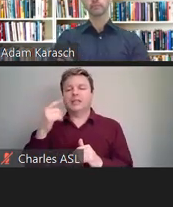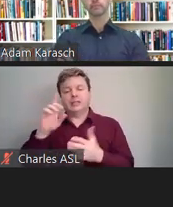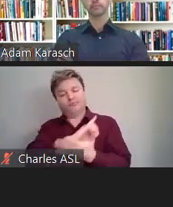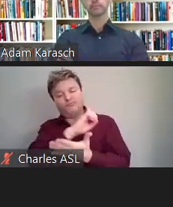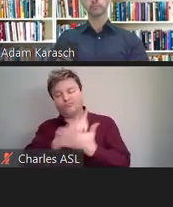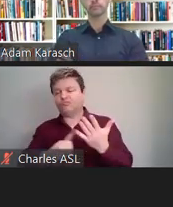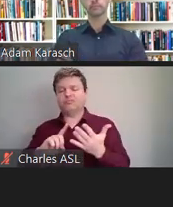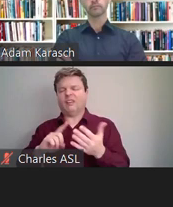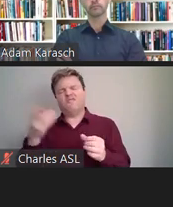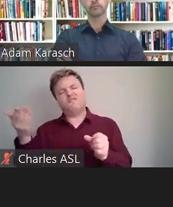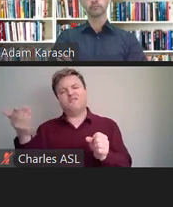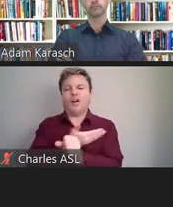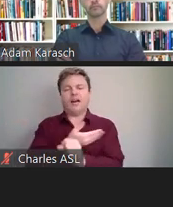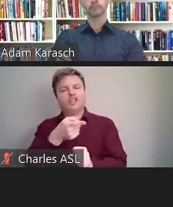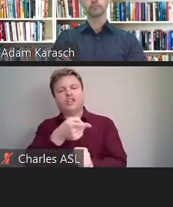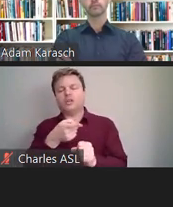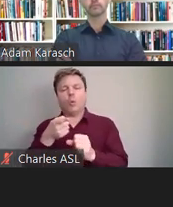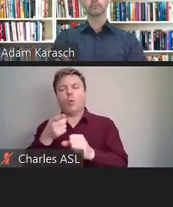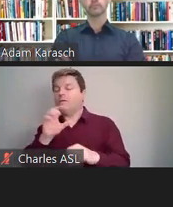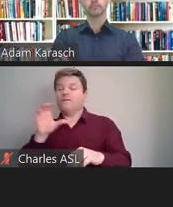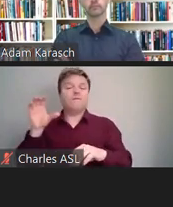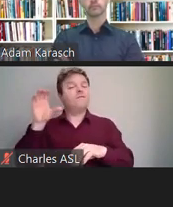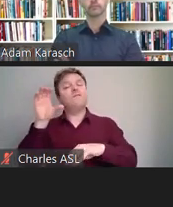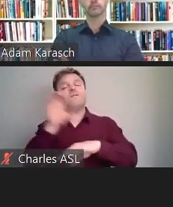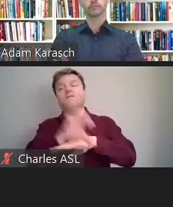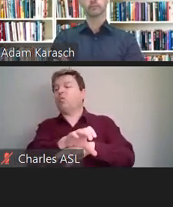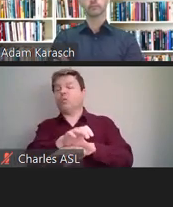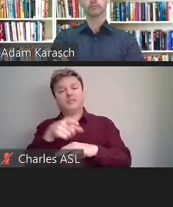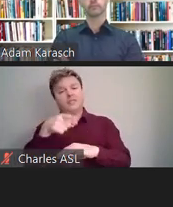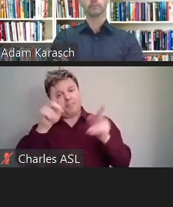or they are forced to quit and they file a lawsuit or a claim